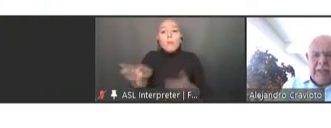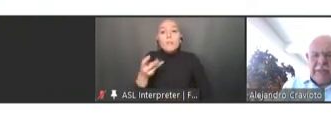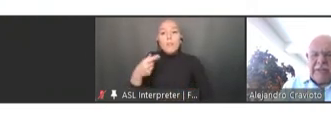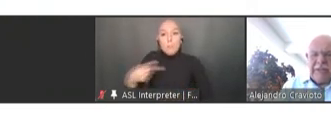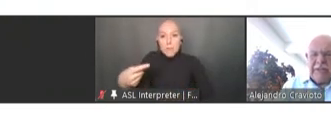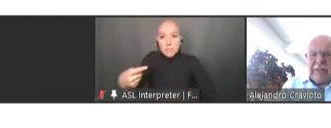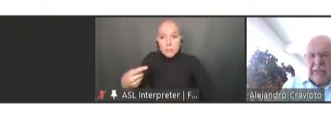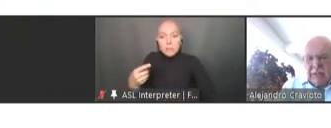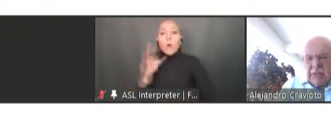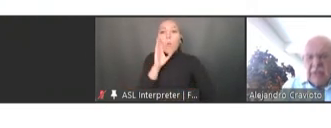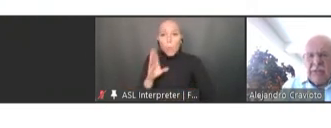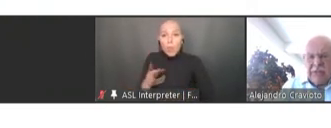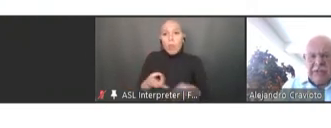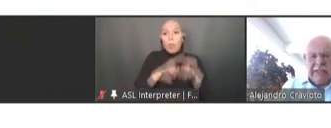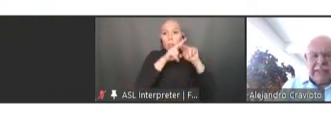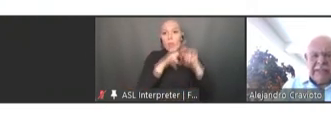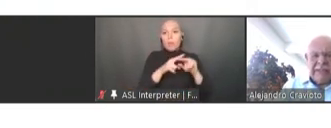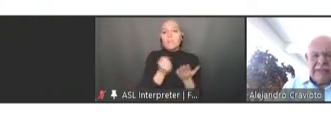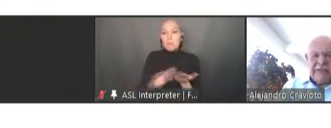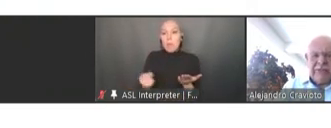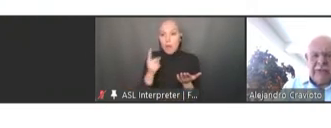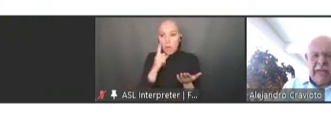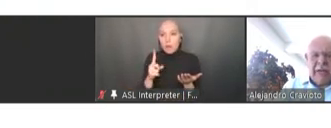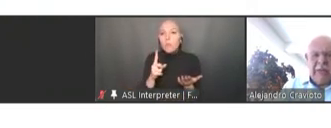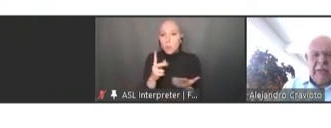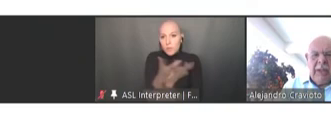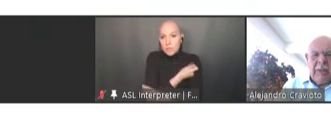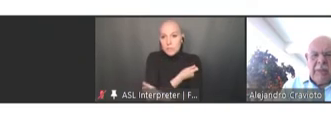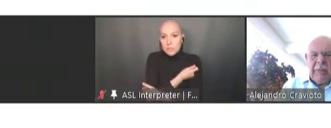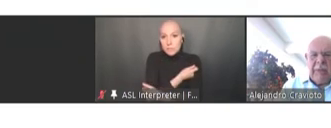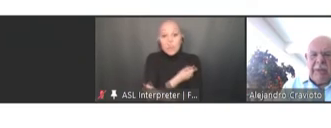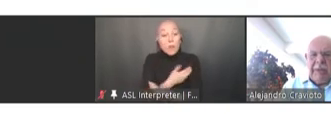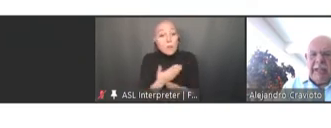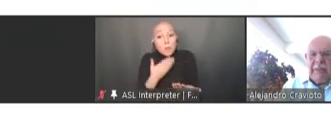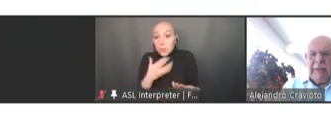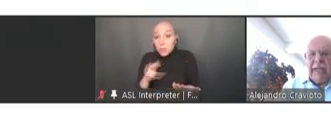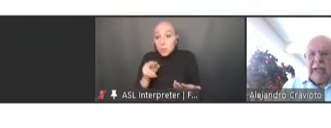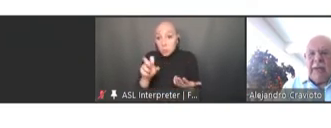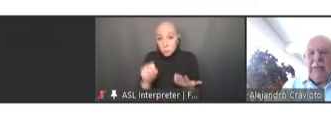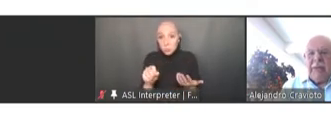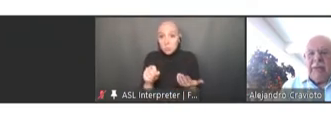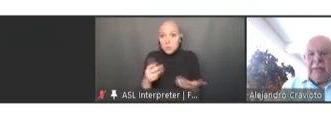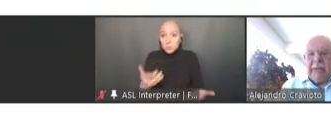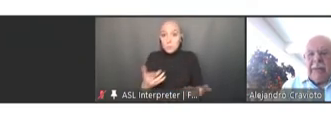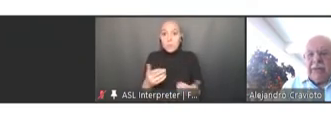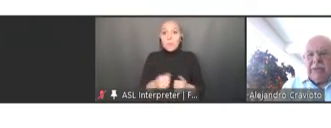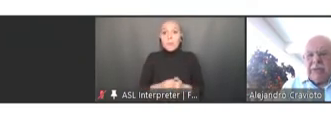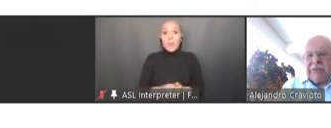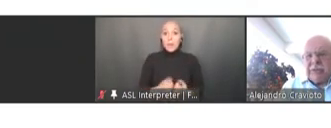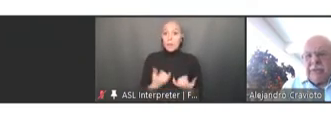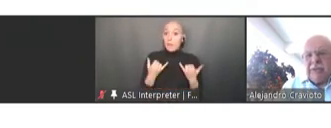which is good news in the sense of how we will be able now to be able to distribute